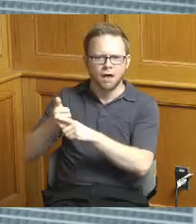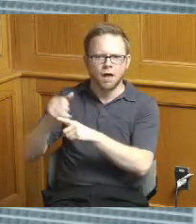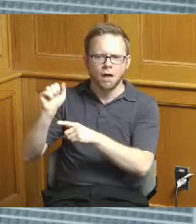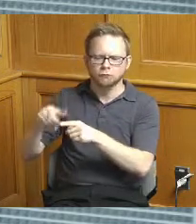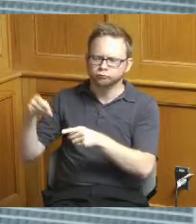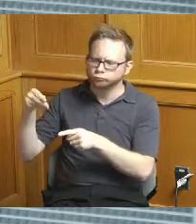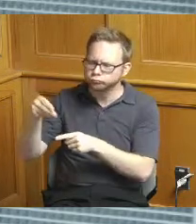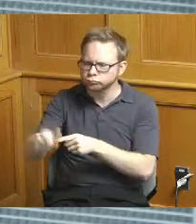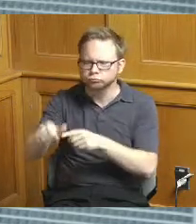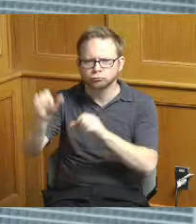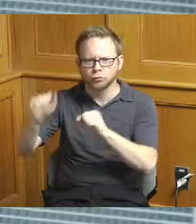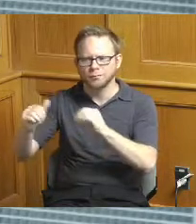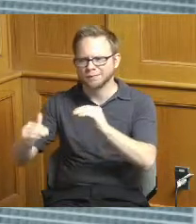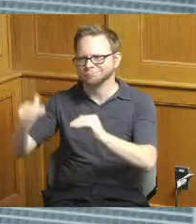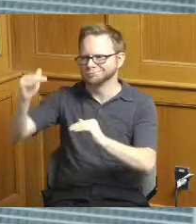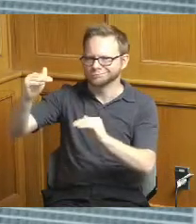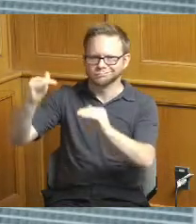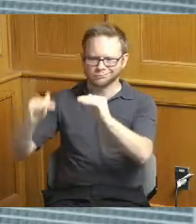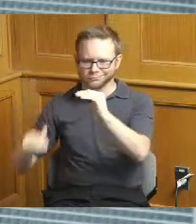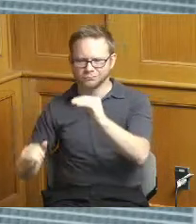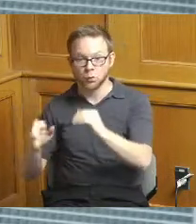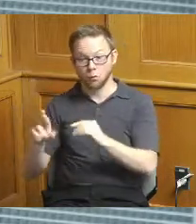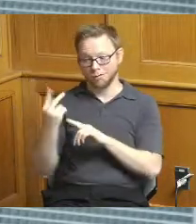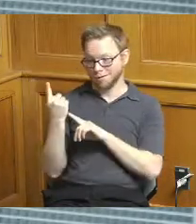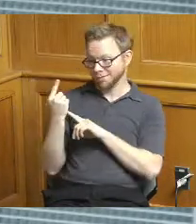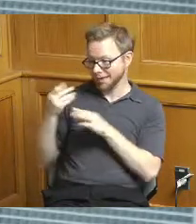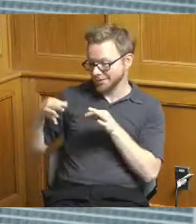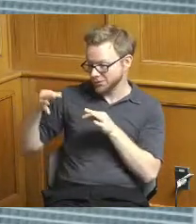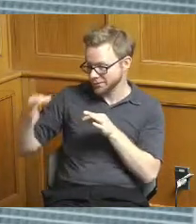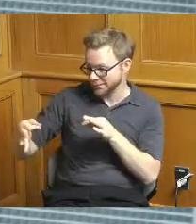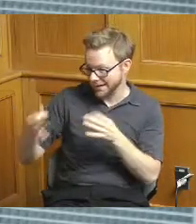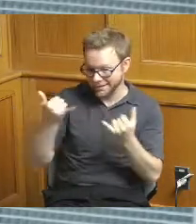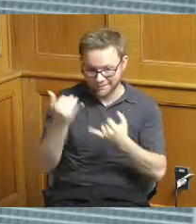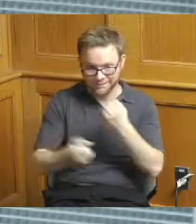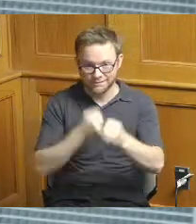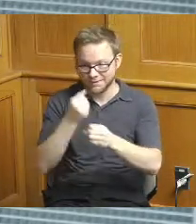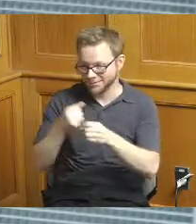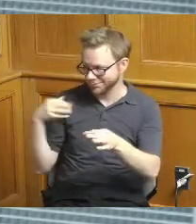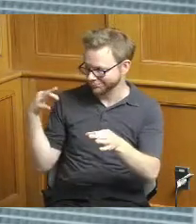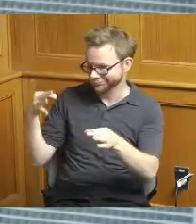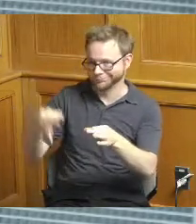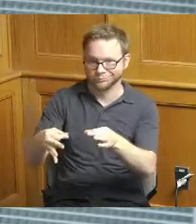have some delayed something from last year that we then had expenditures this year and so that